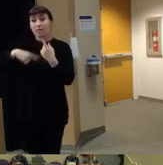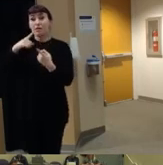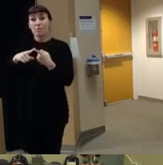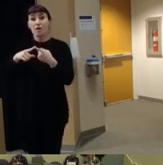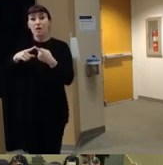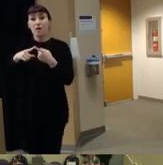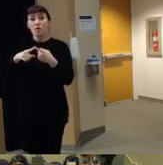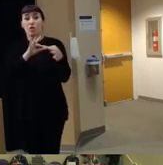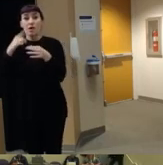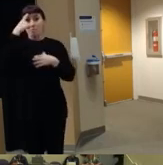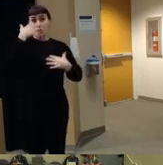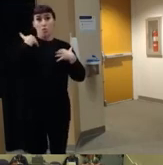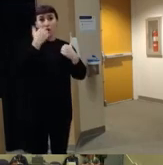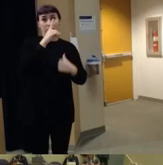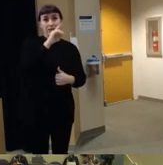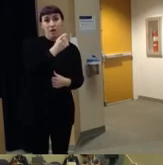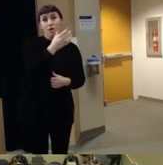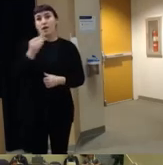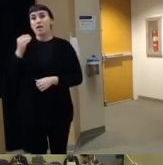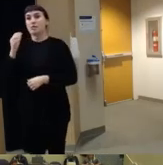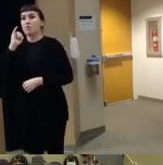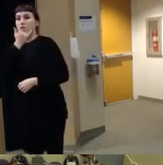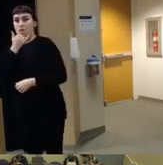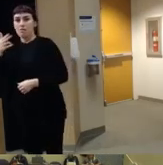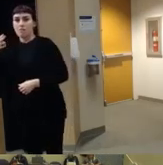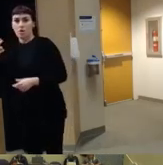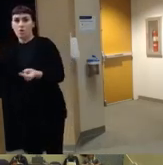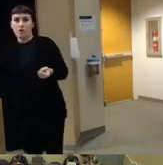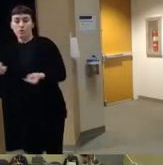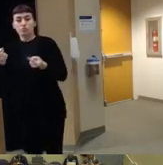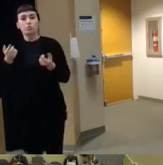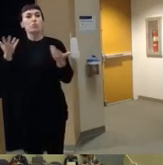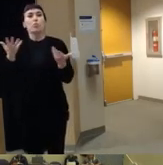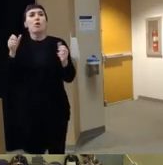mental health diagnosis and unintentional firearm injury and what can we be doing as